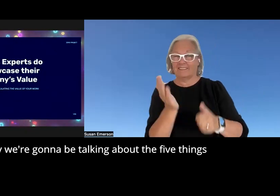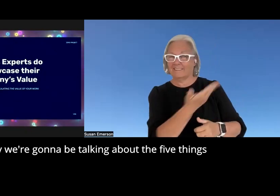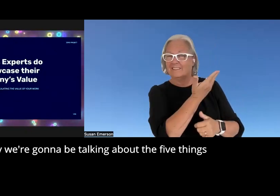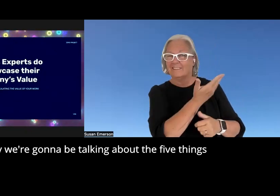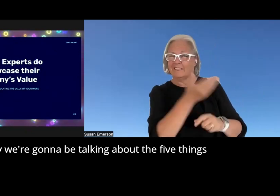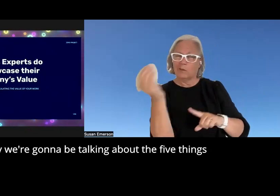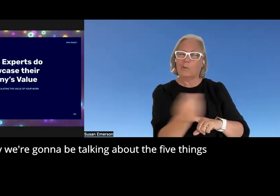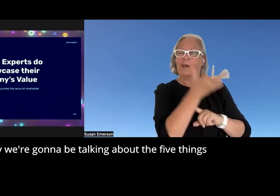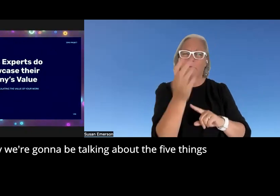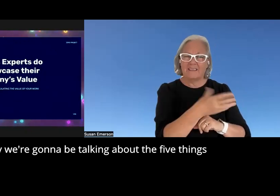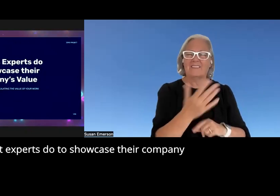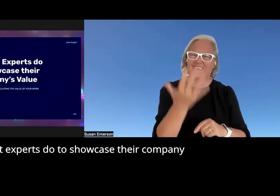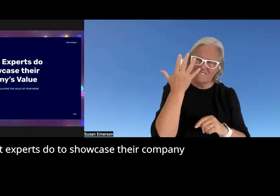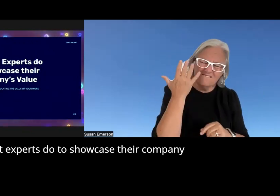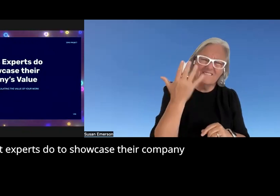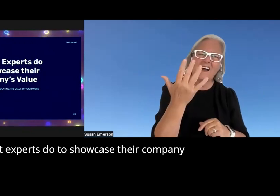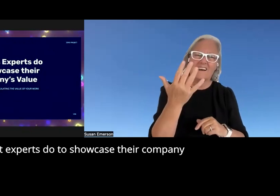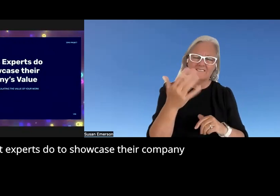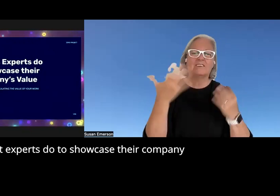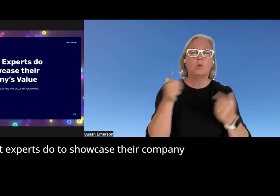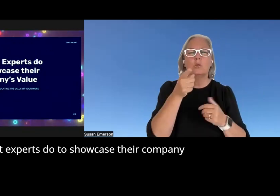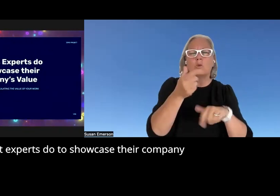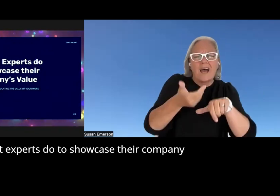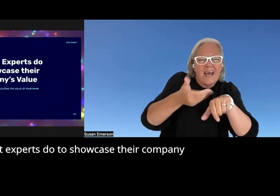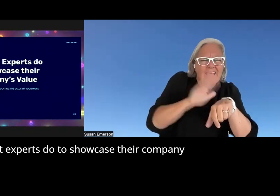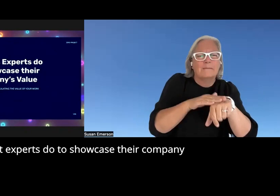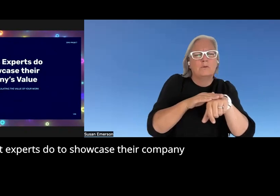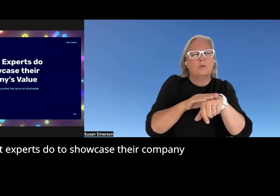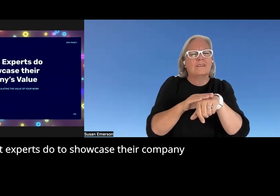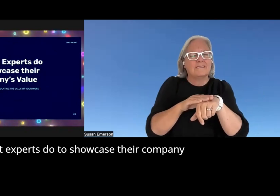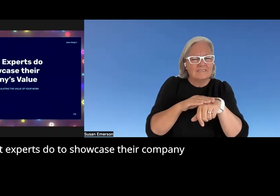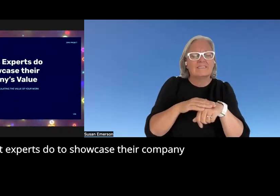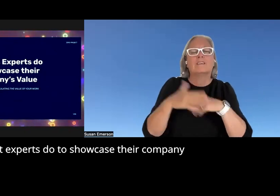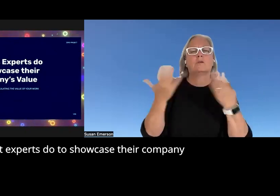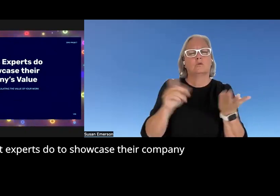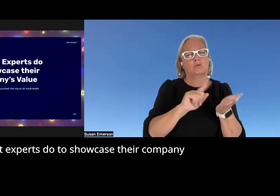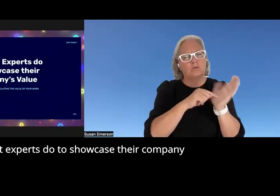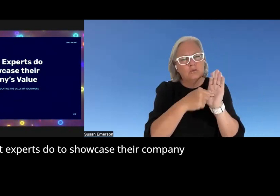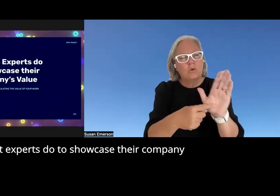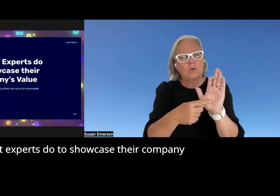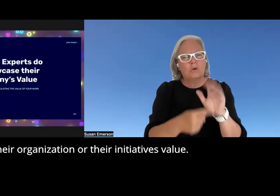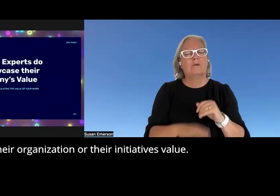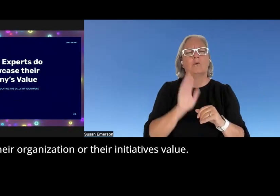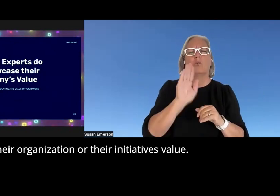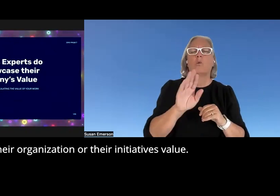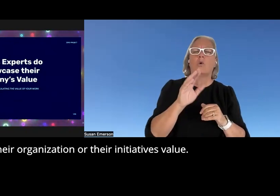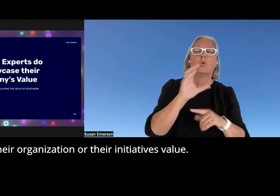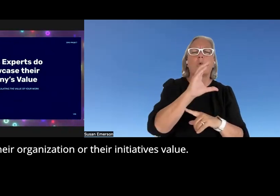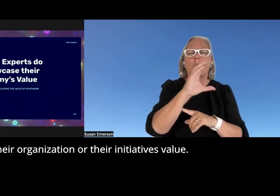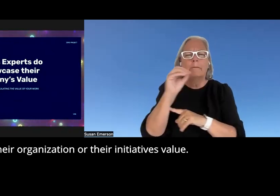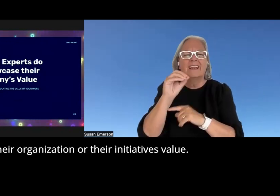the five things that experts can uh experts do to Showcase their company or their organization or